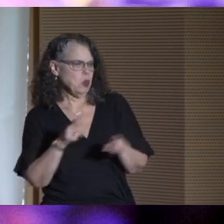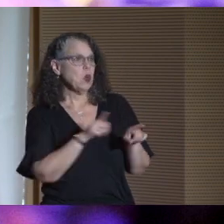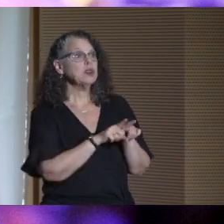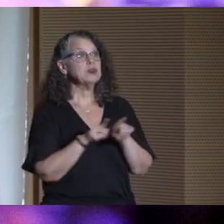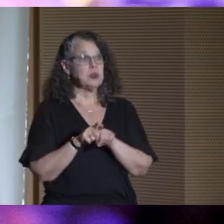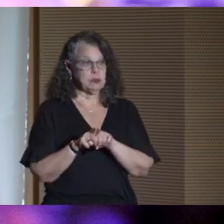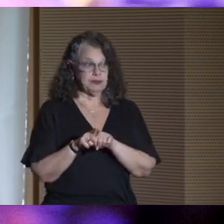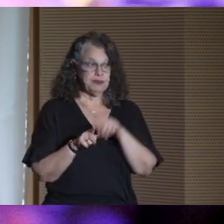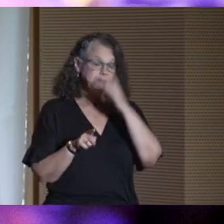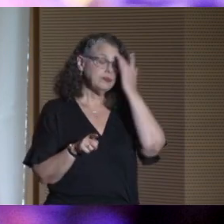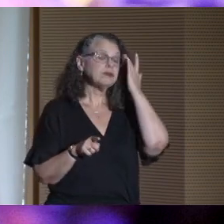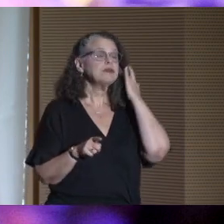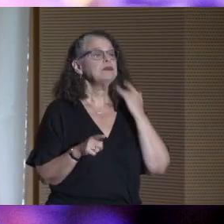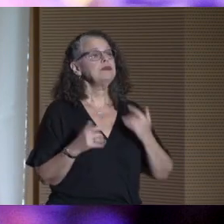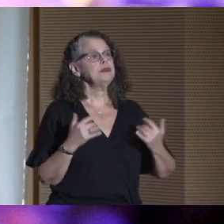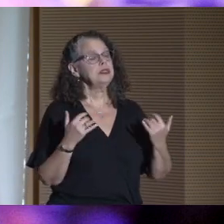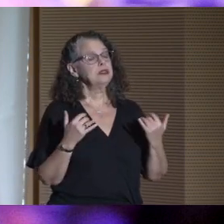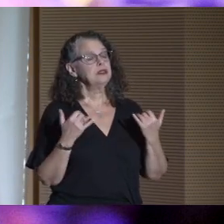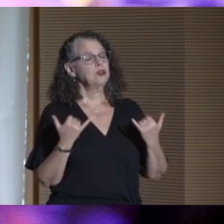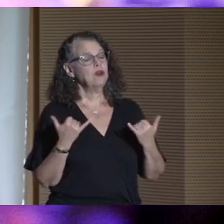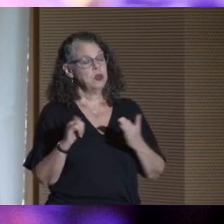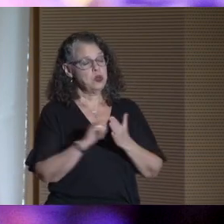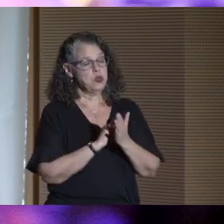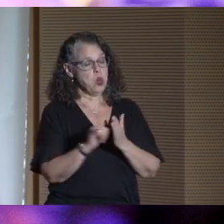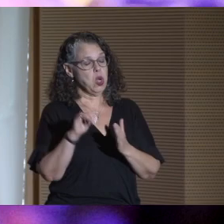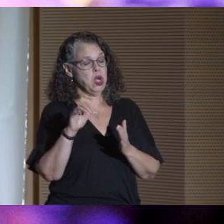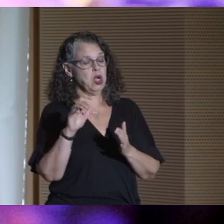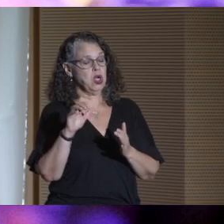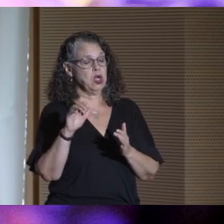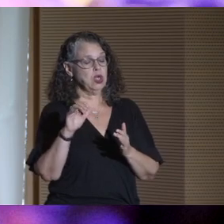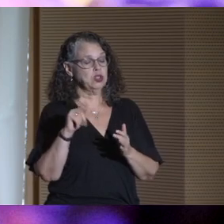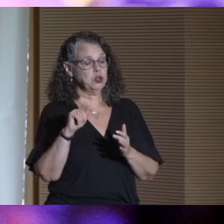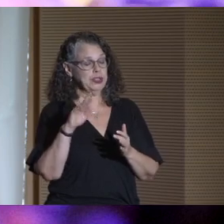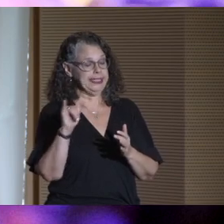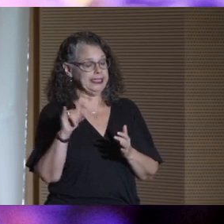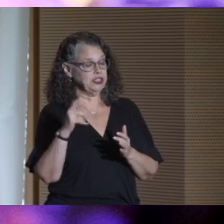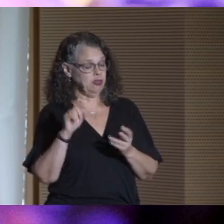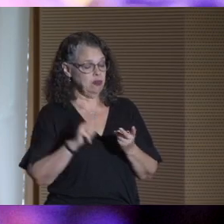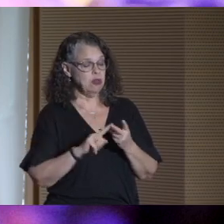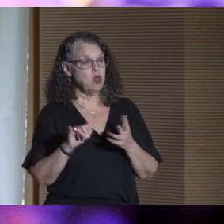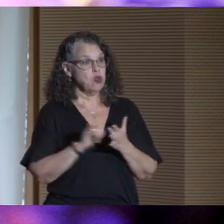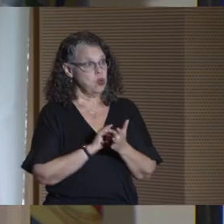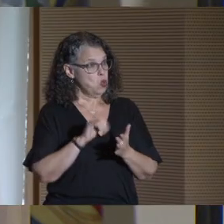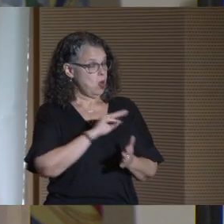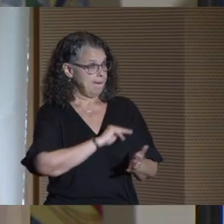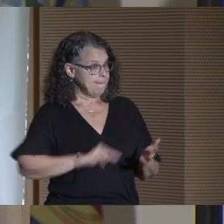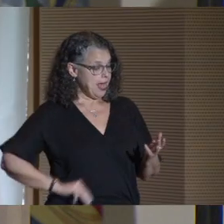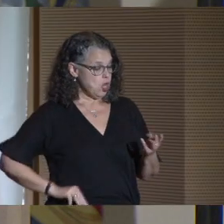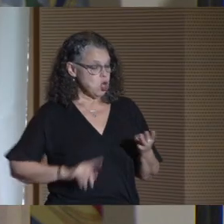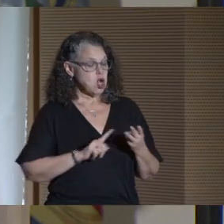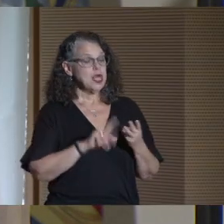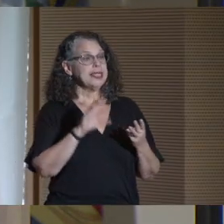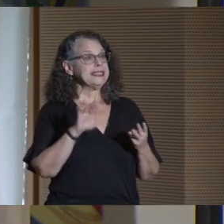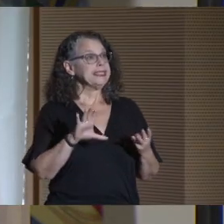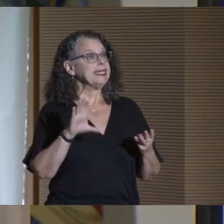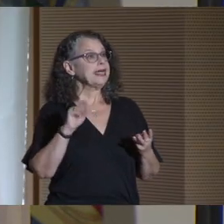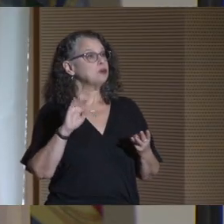As well as the current New York state attorney general, the New York City mayor, the city council speaker,